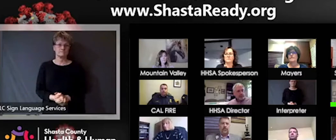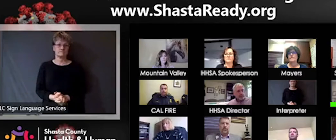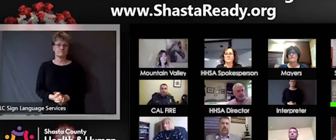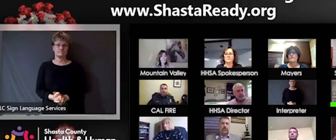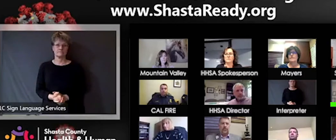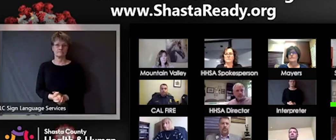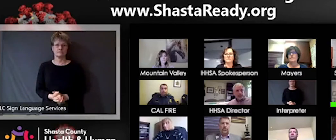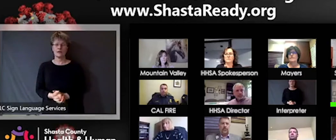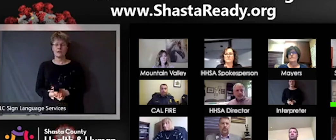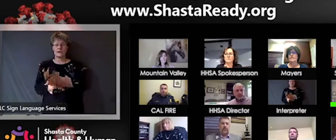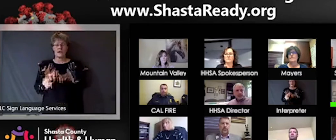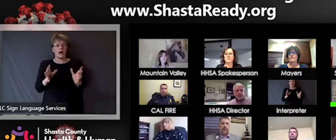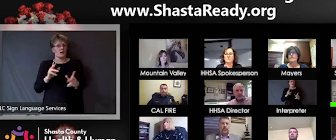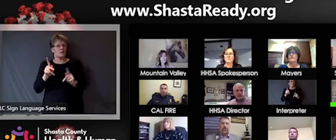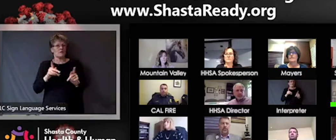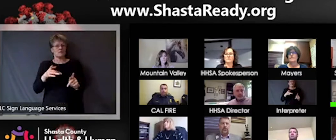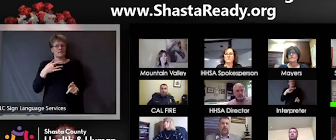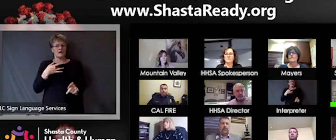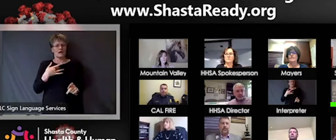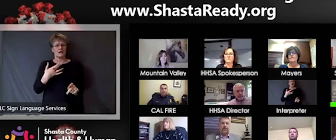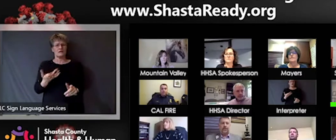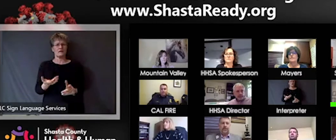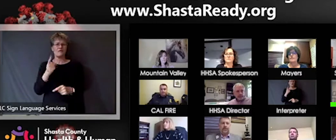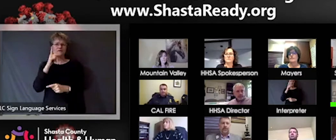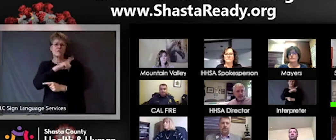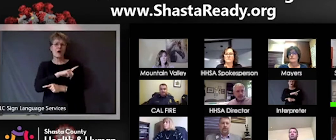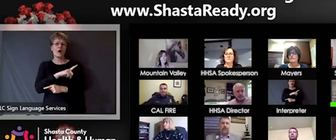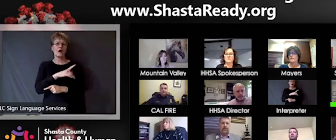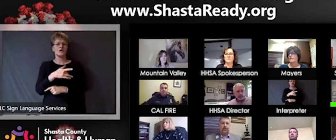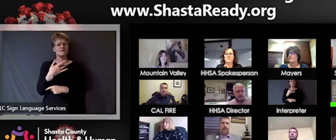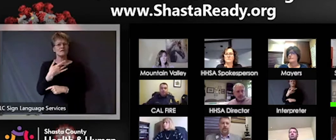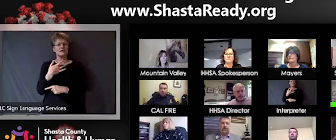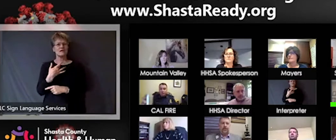people have a false sense of security if we were to just let everybody know like